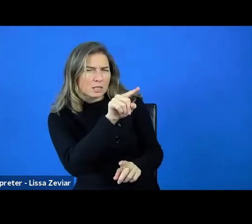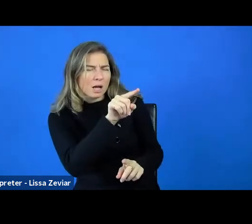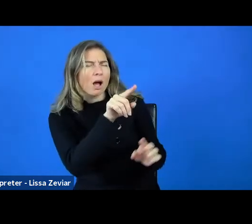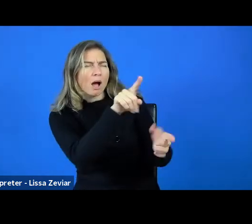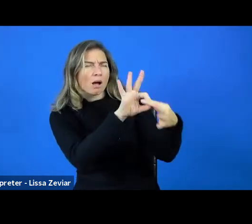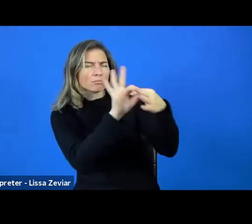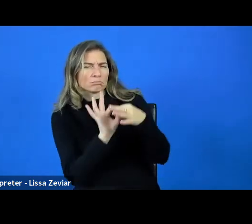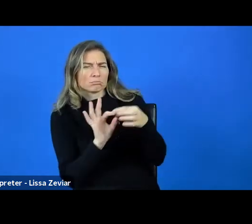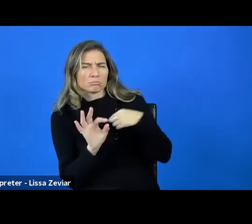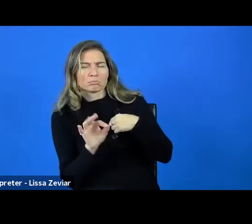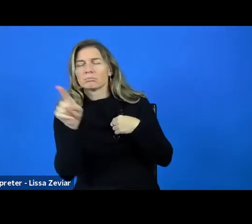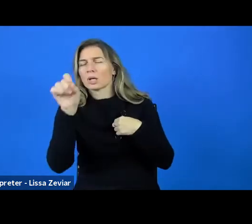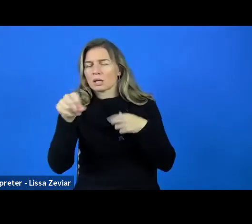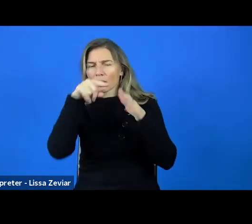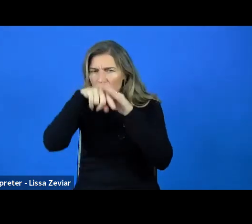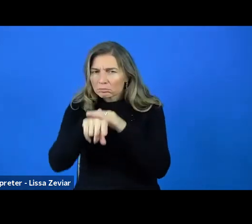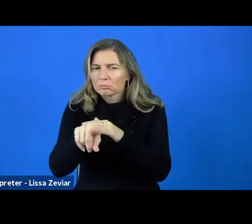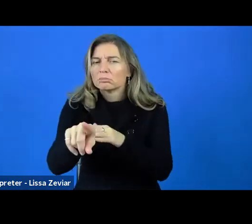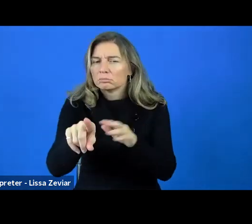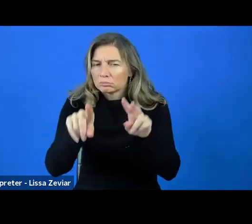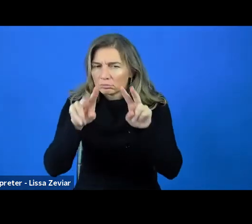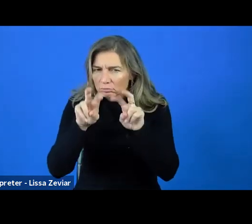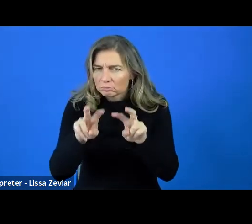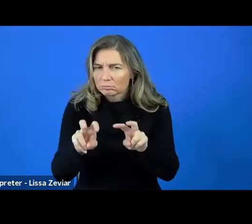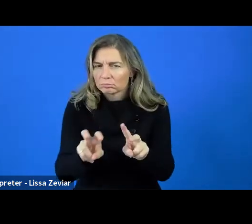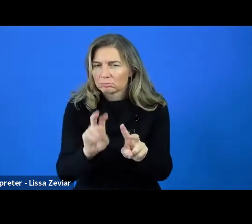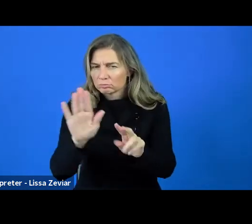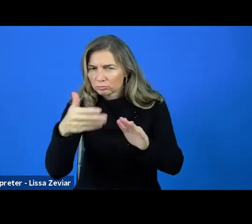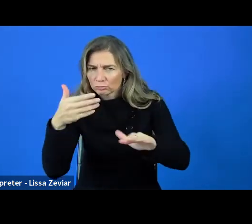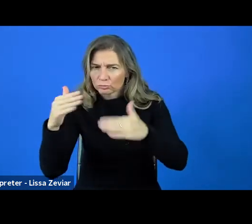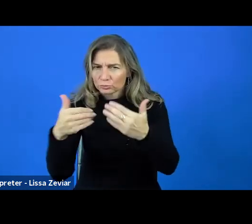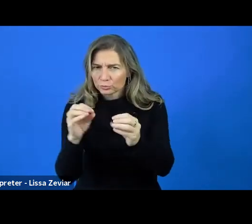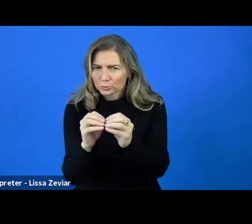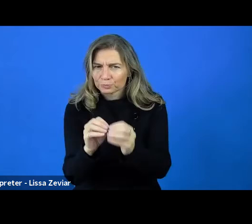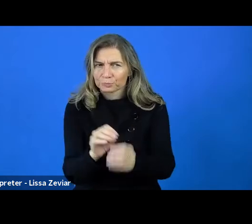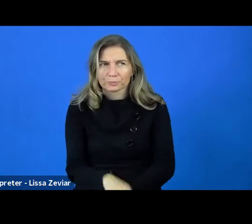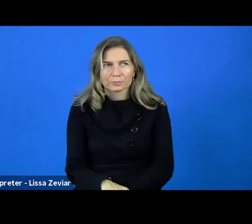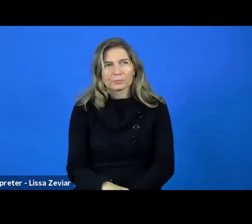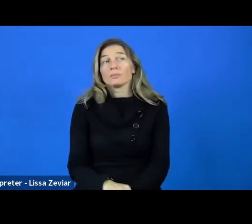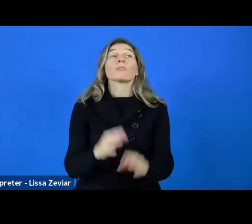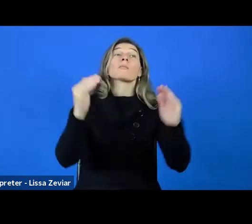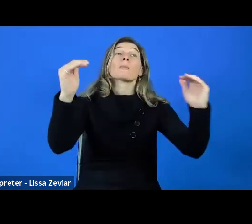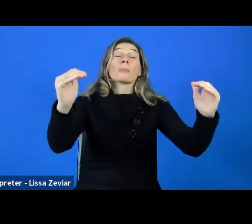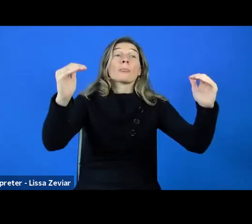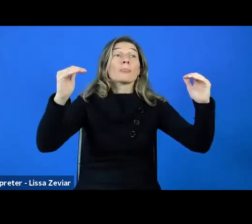The next funding stream is Erasmus+ I think. Can I have the next slide?